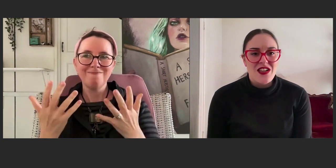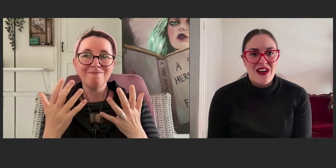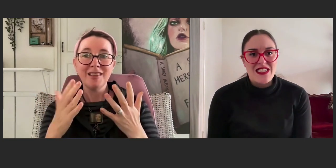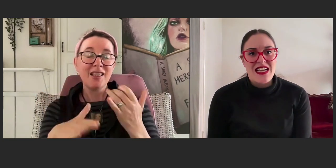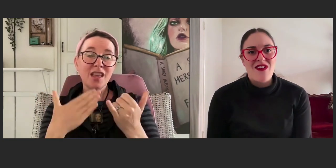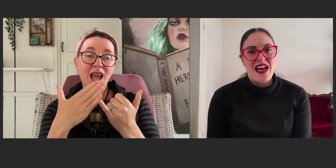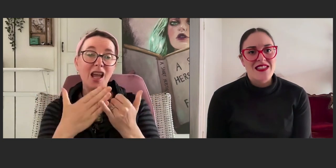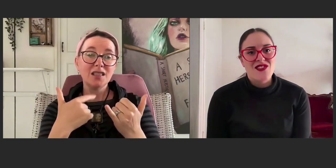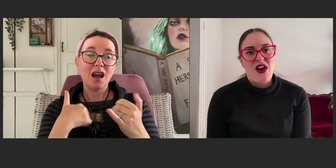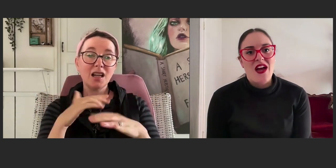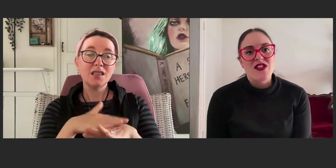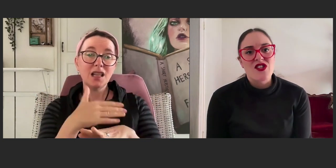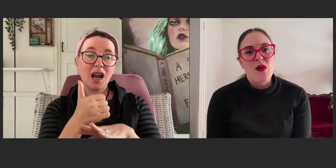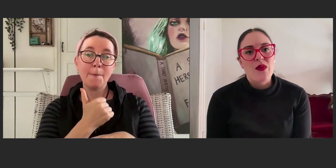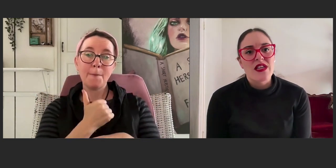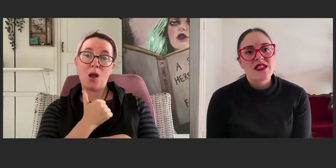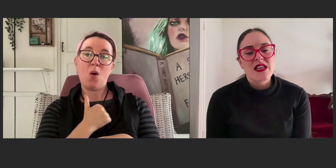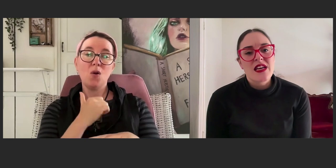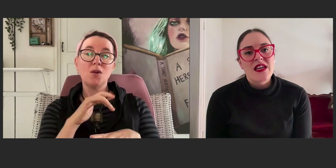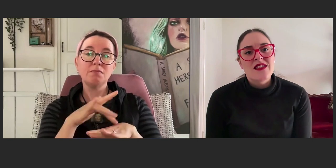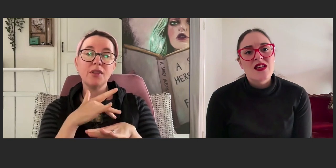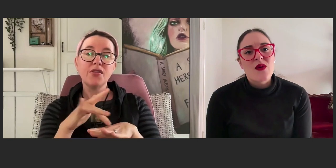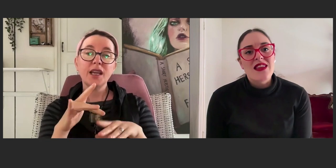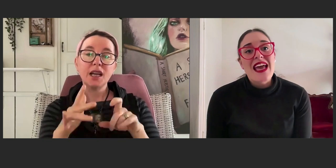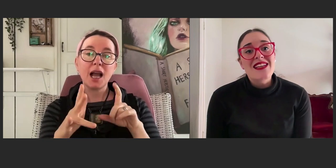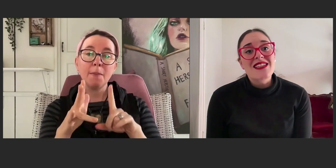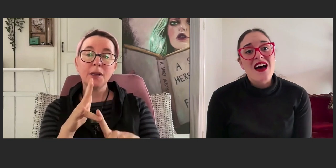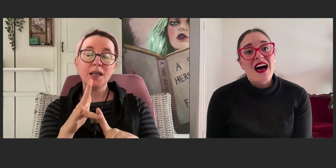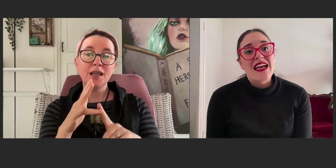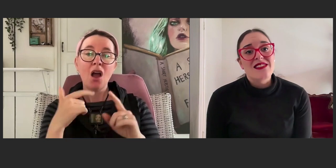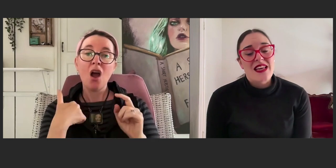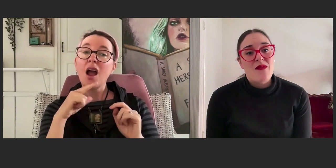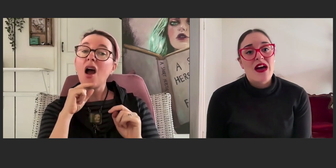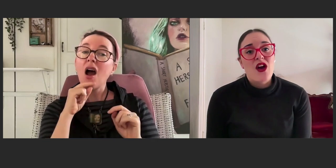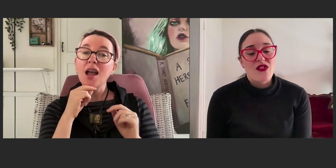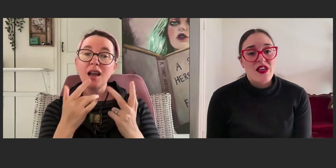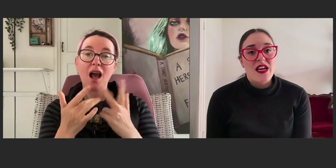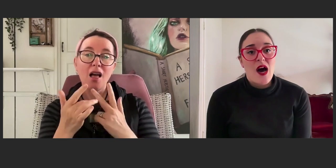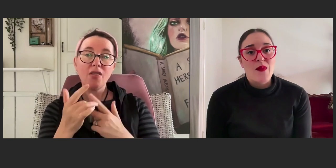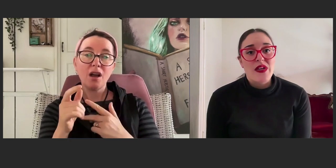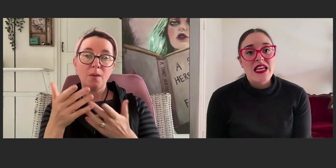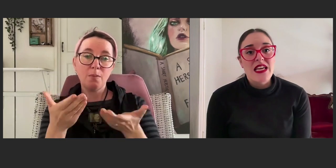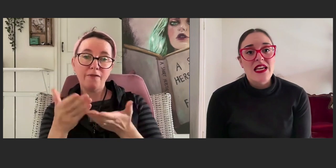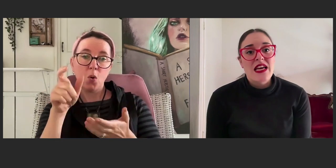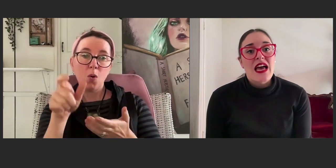if I didn't have access via interpreters. So, in the end I set up my own theater company